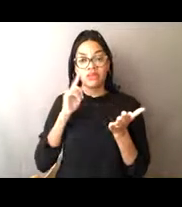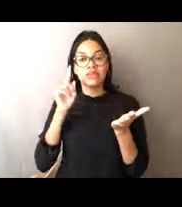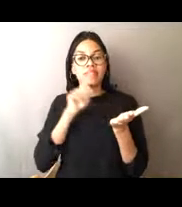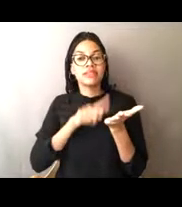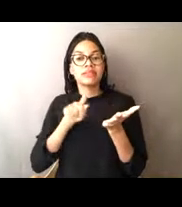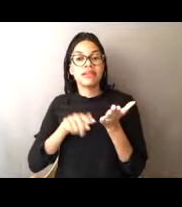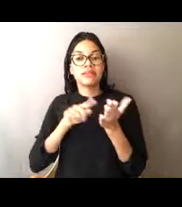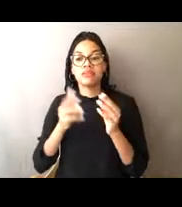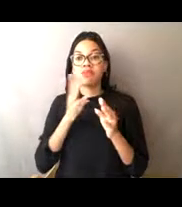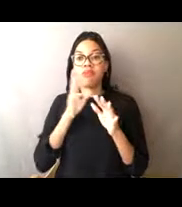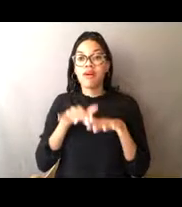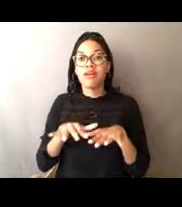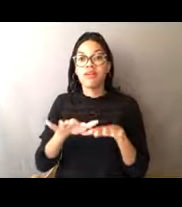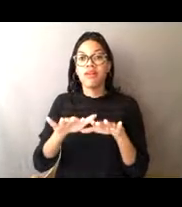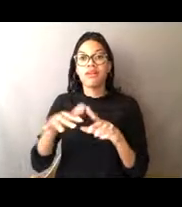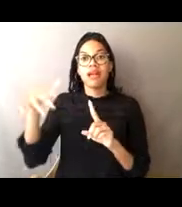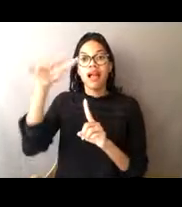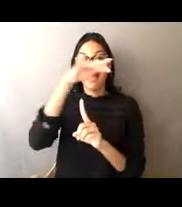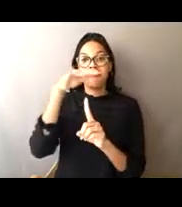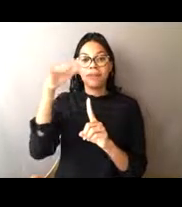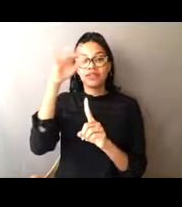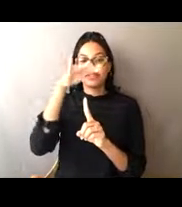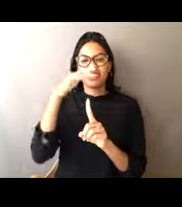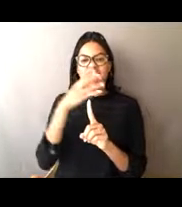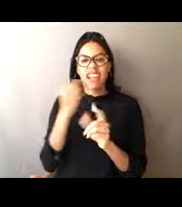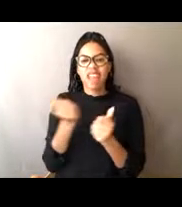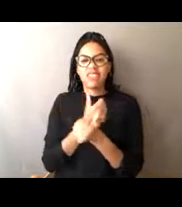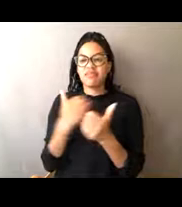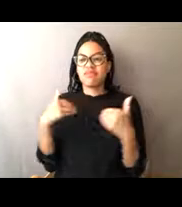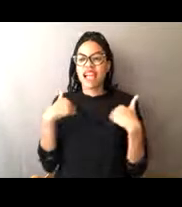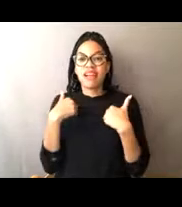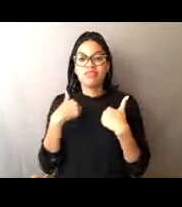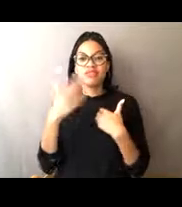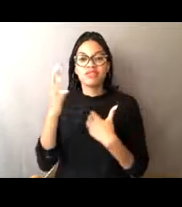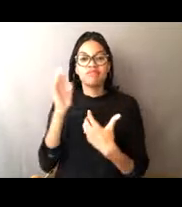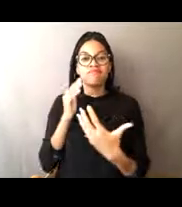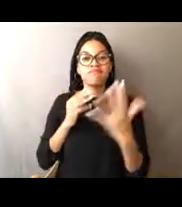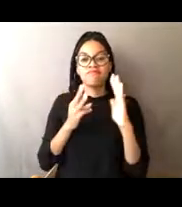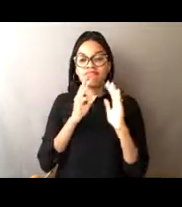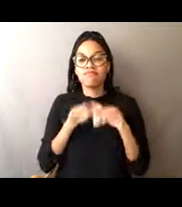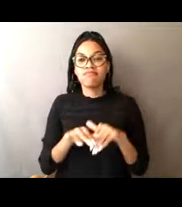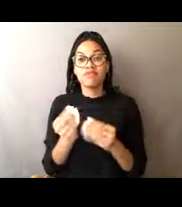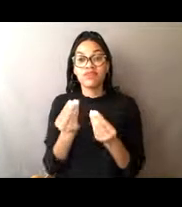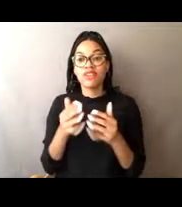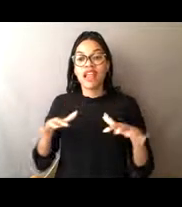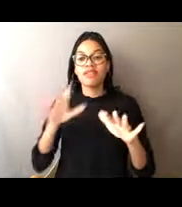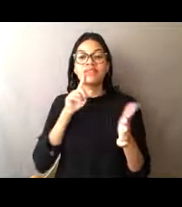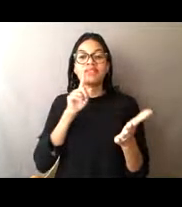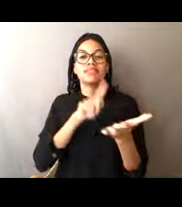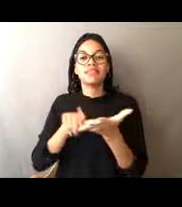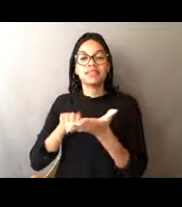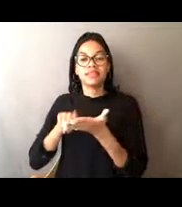from weather to ocean to the animals that live around us. All of our speakers work for some part of NOAA or work in partnership with NOAA.